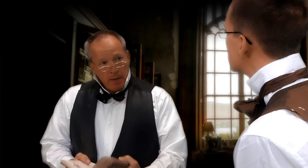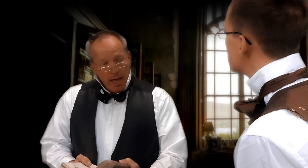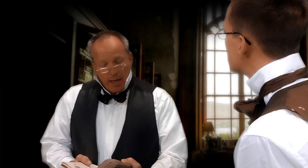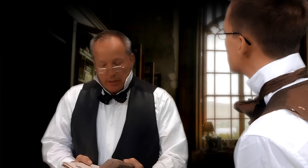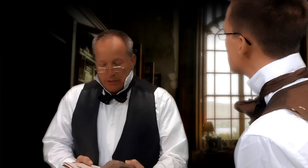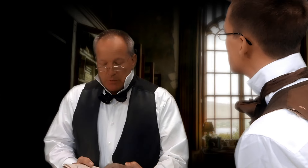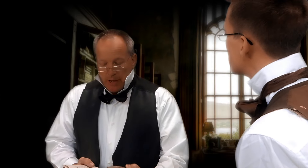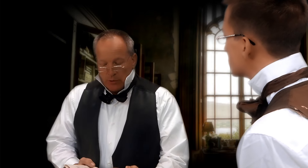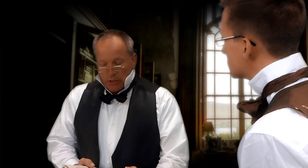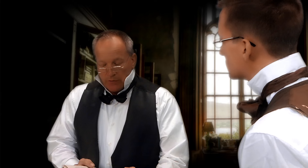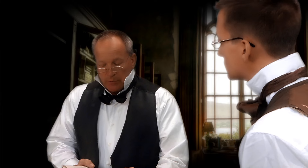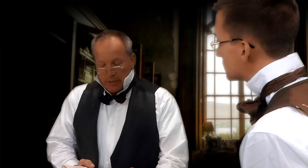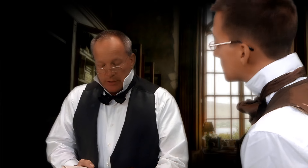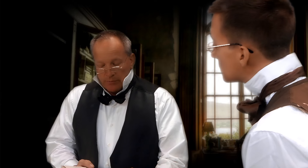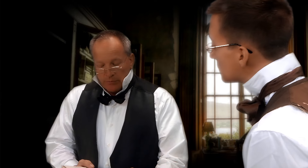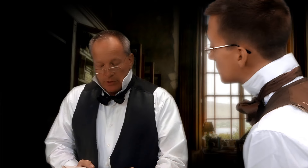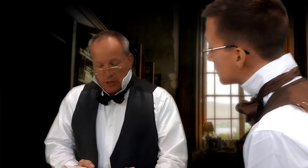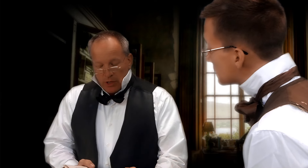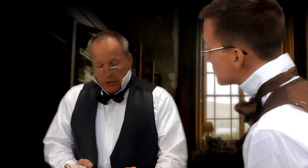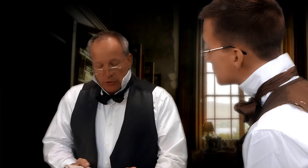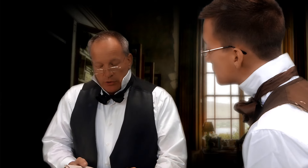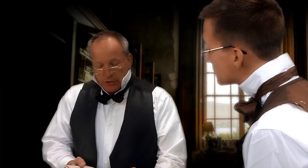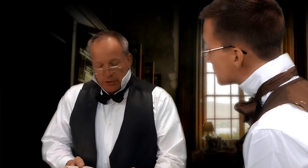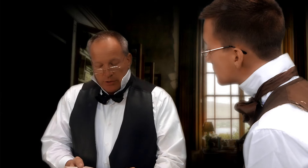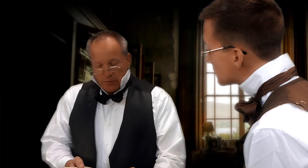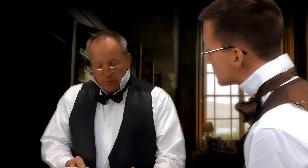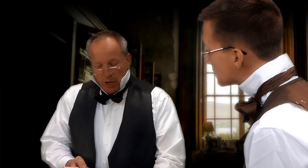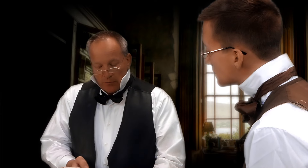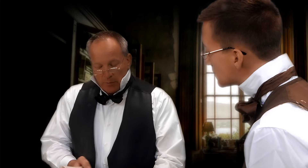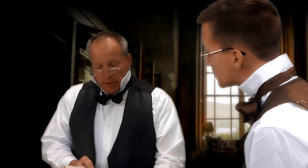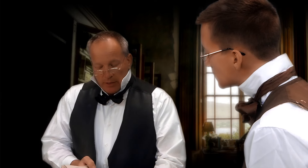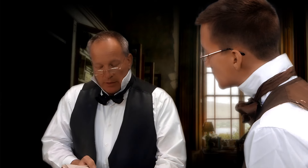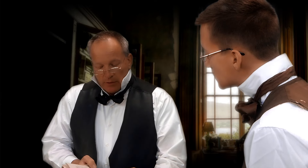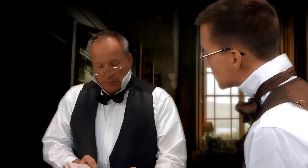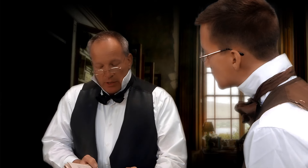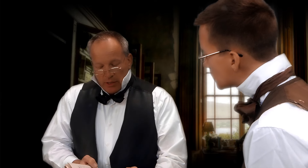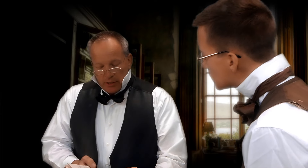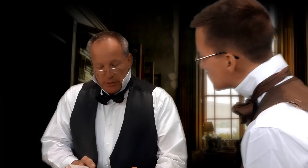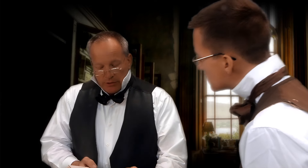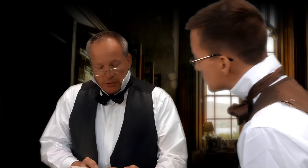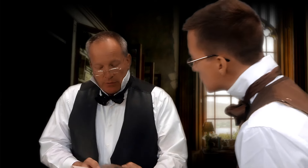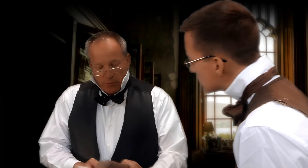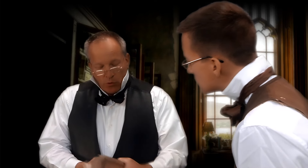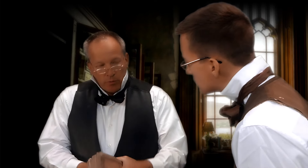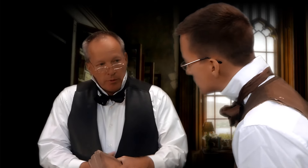In the very back is the manual alphabet. You'll notice that the alphabet is formed